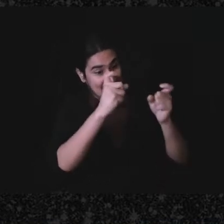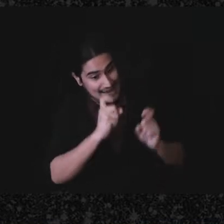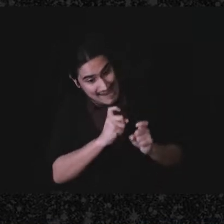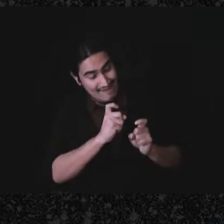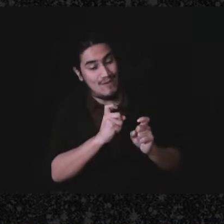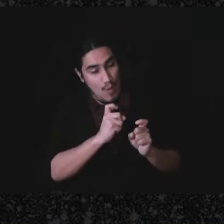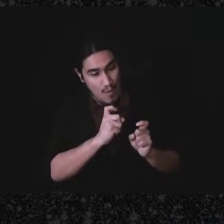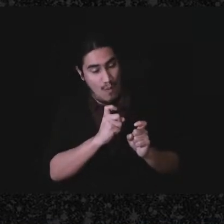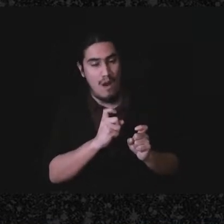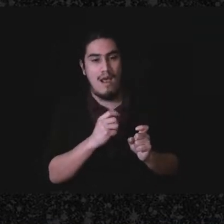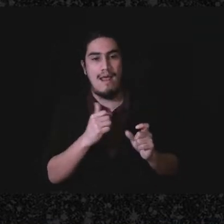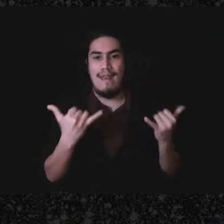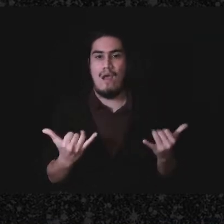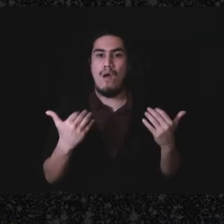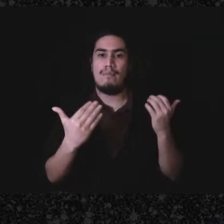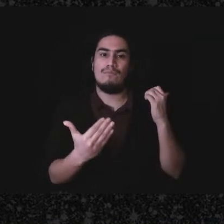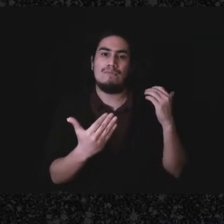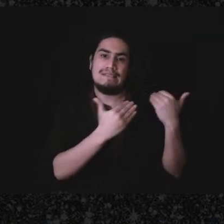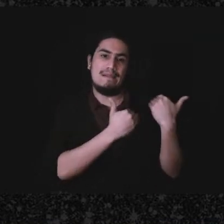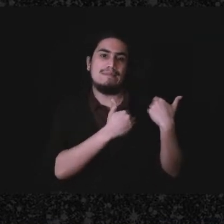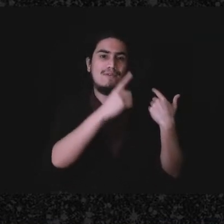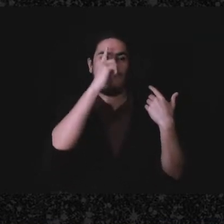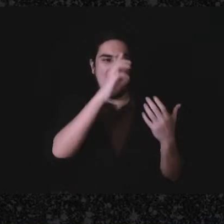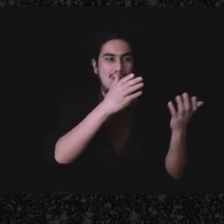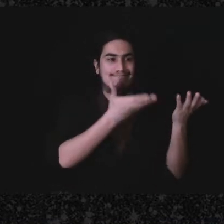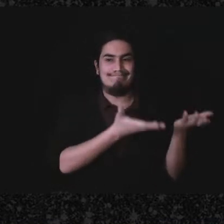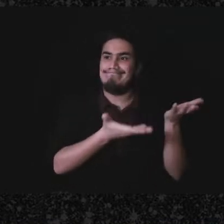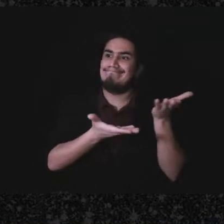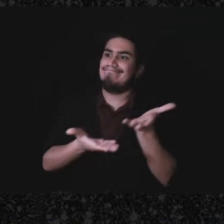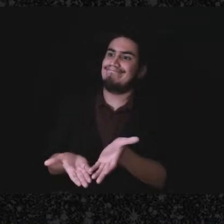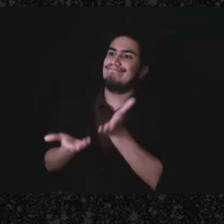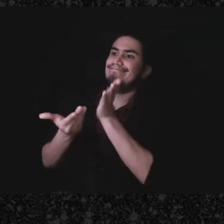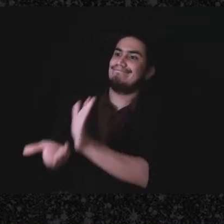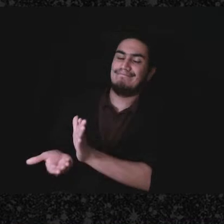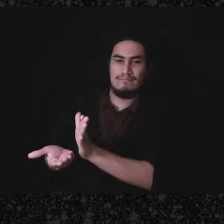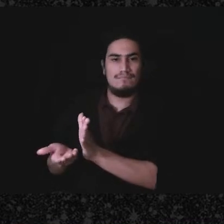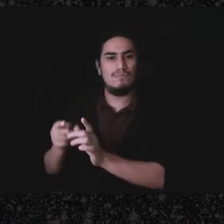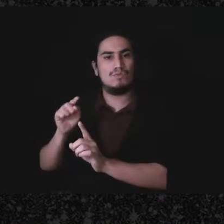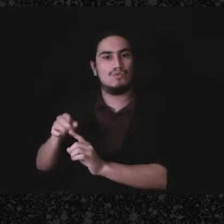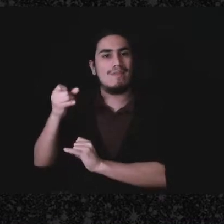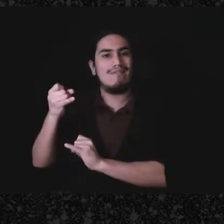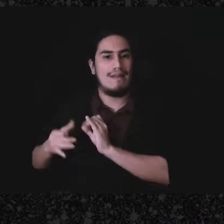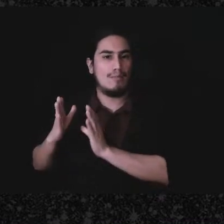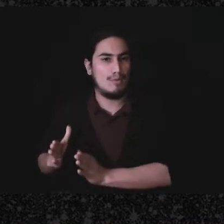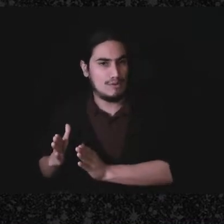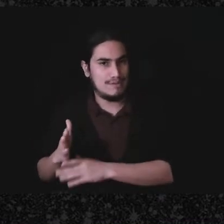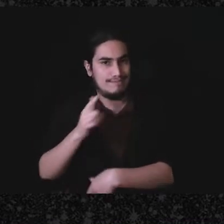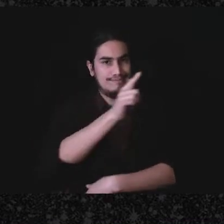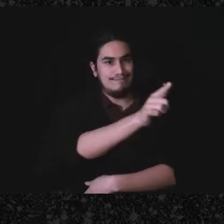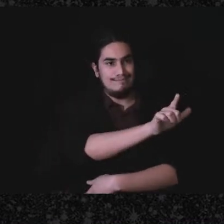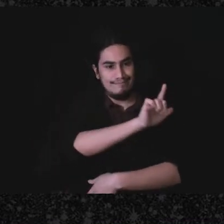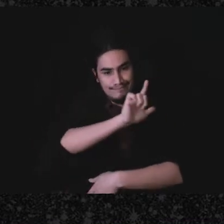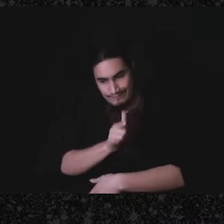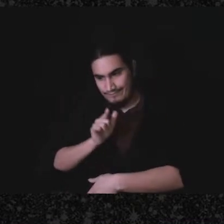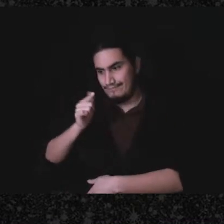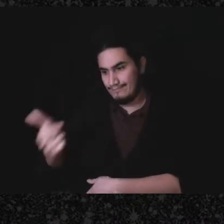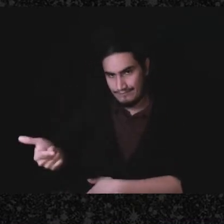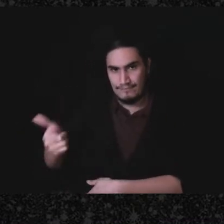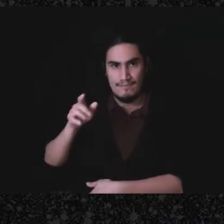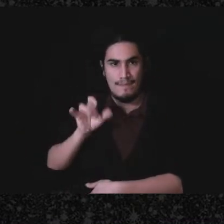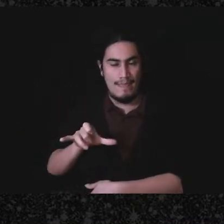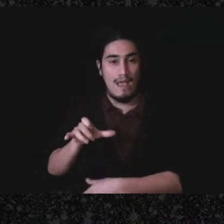agent who - or the conduit of who gave it to the final person. So what makes a gift a gift?